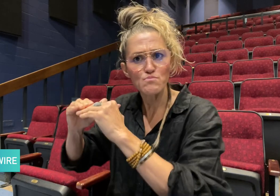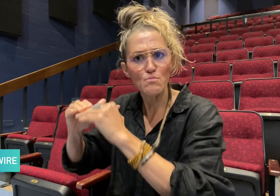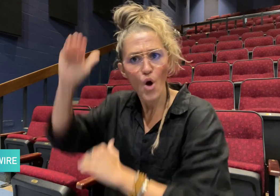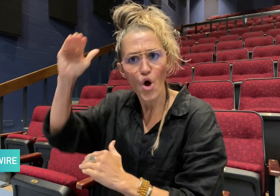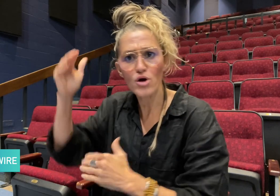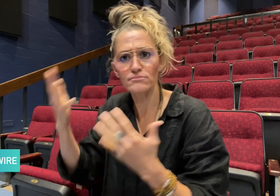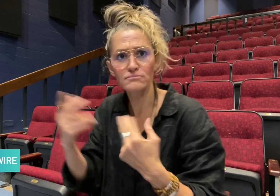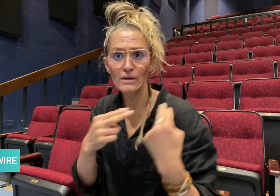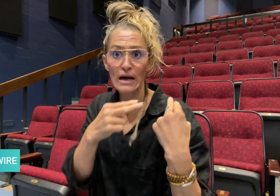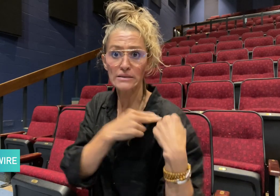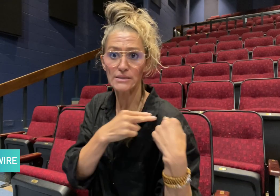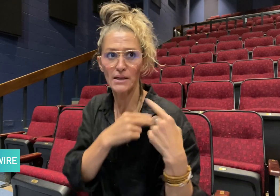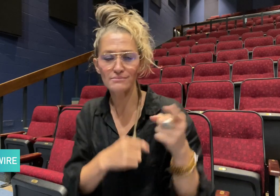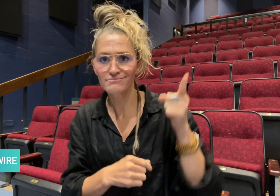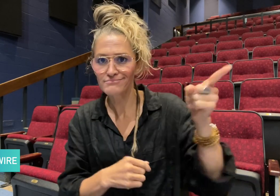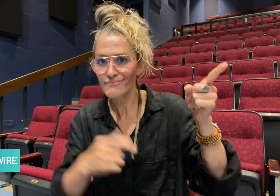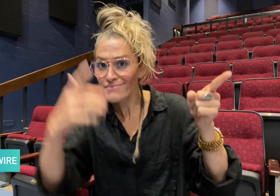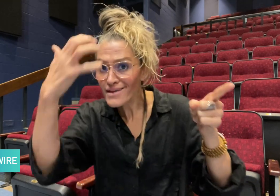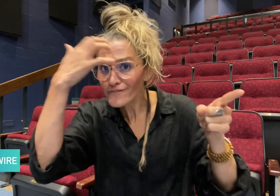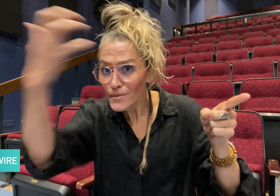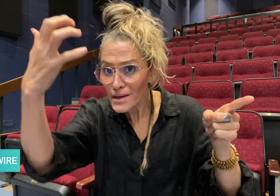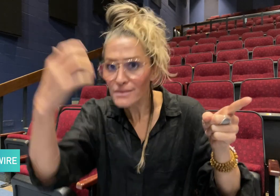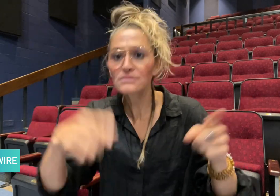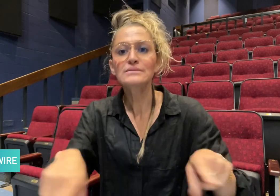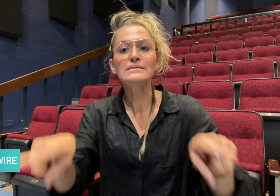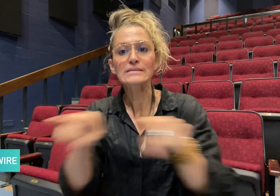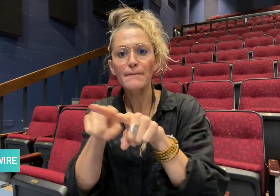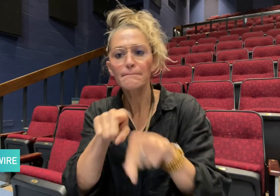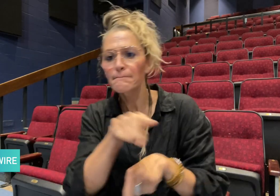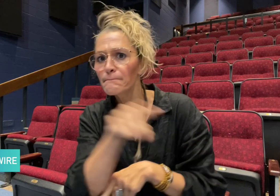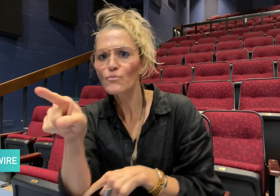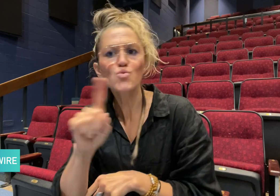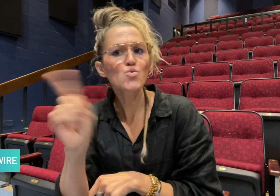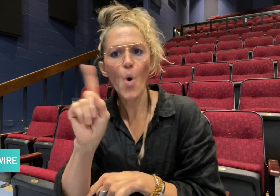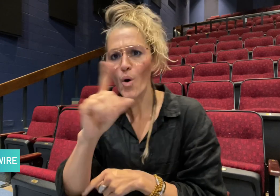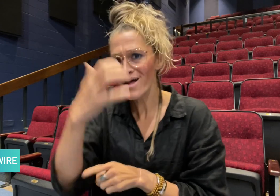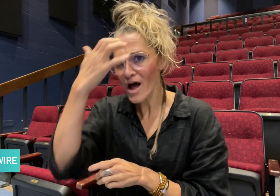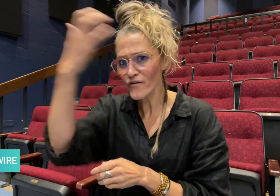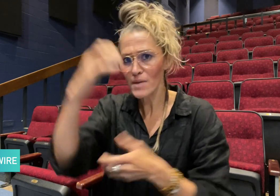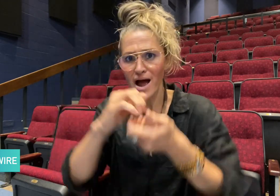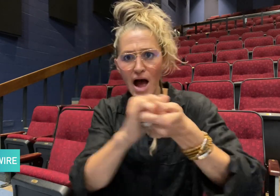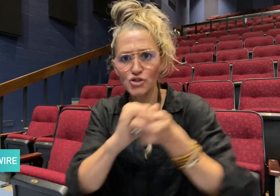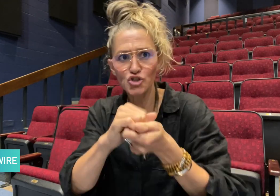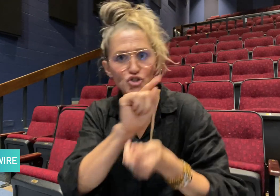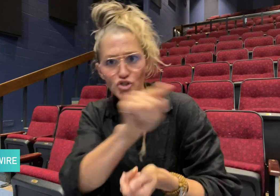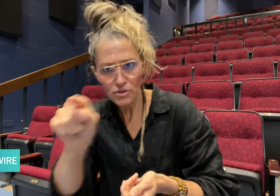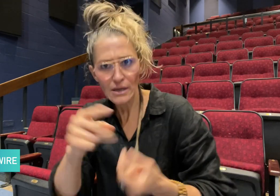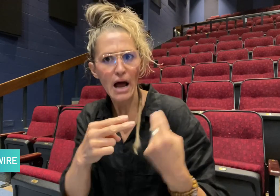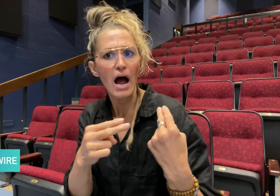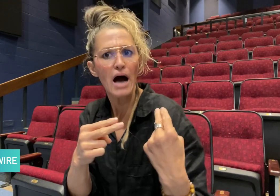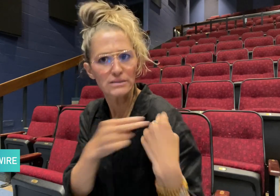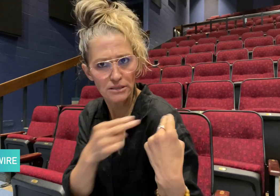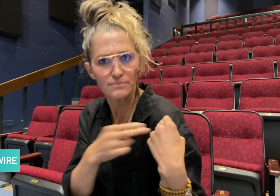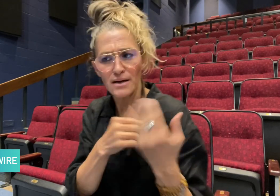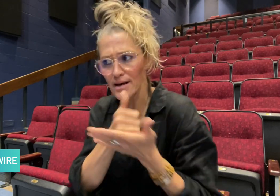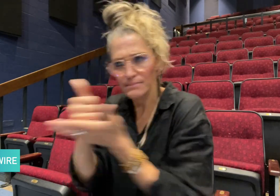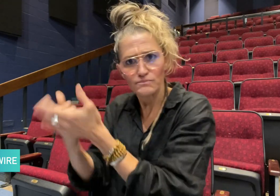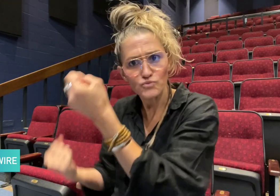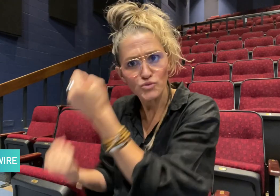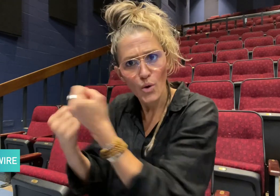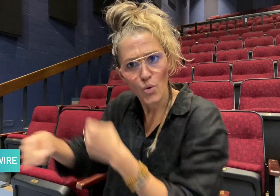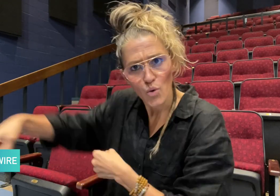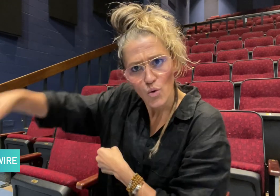the government and non-governmental organizations